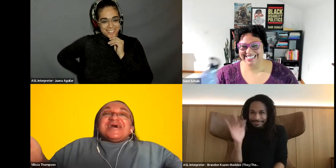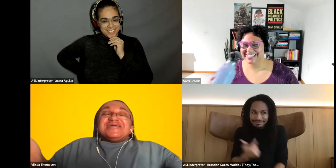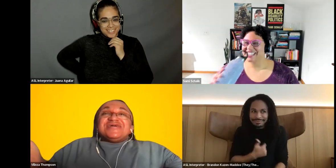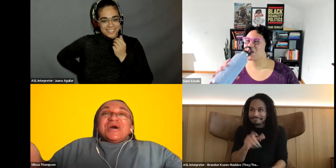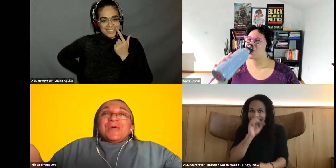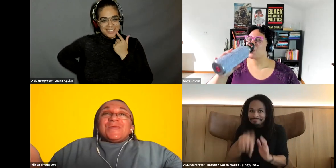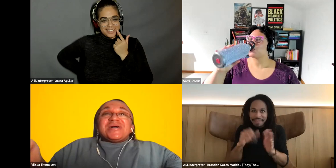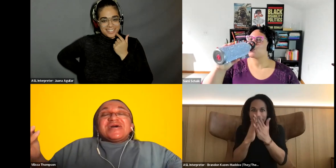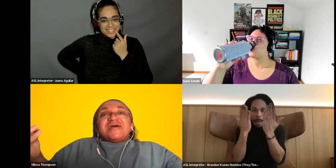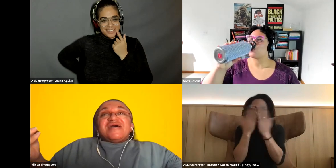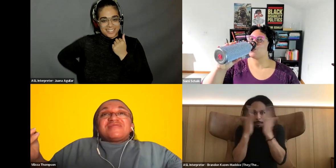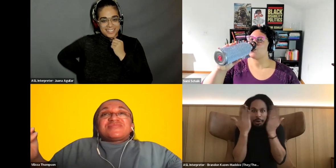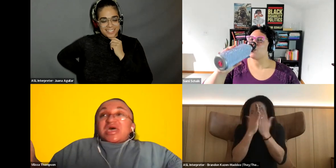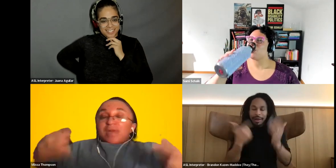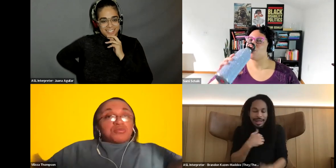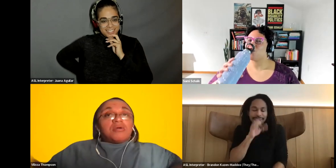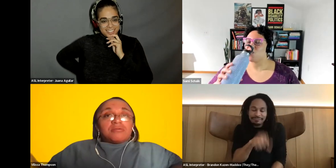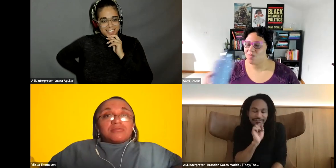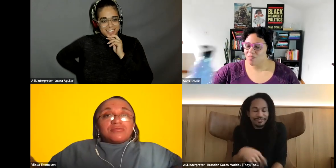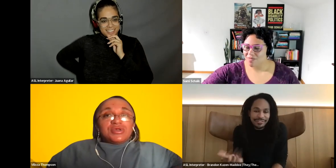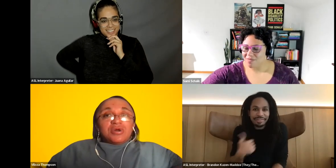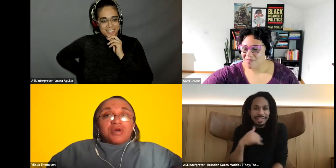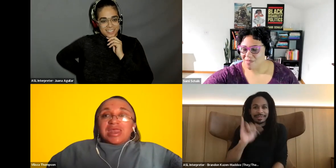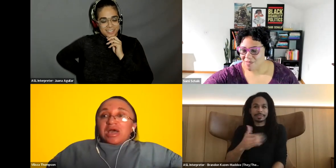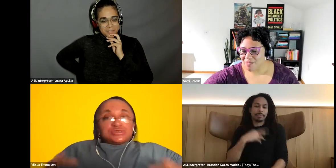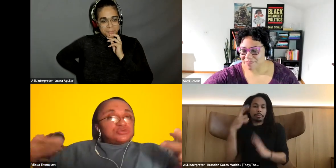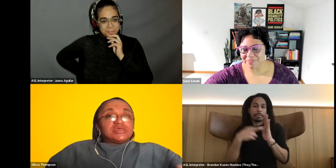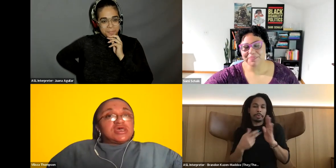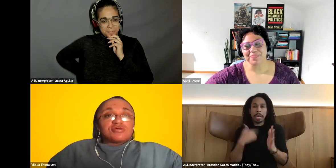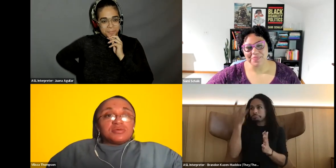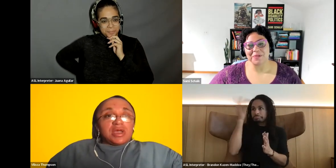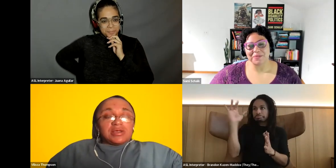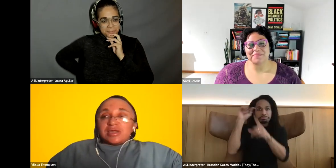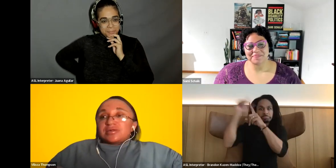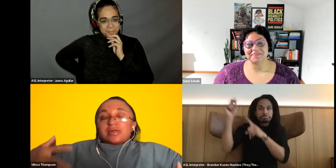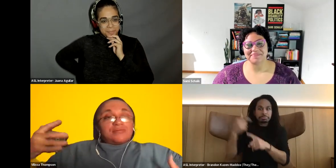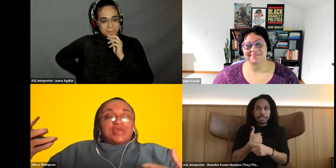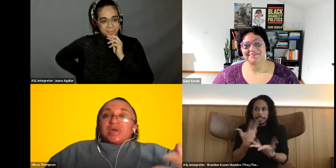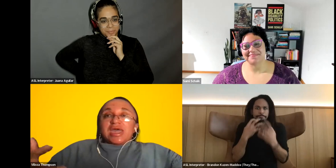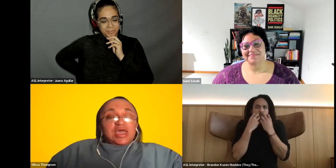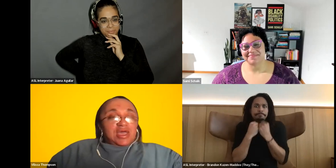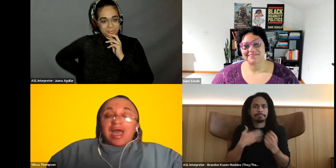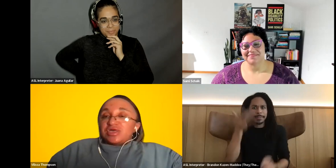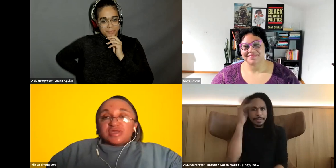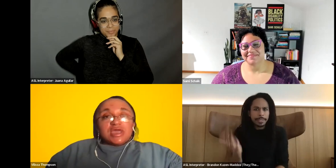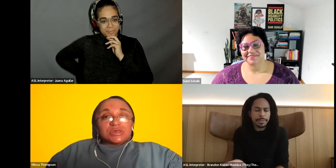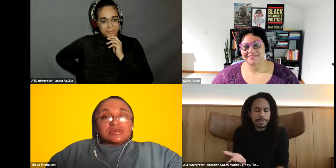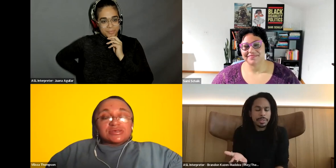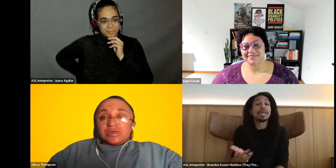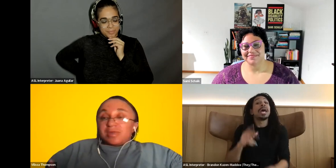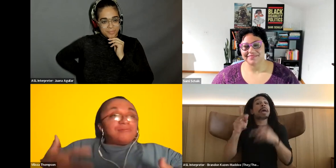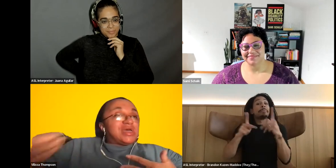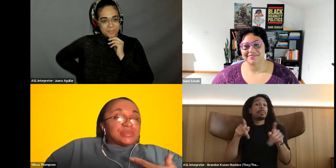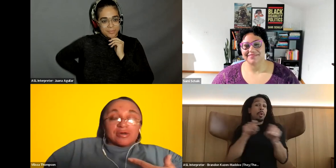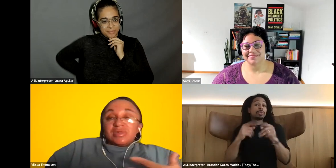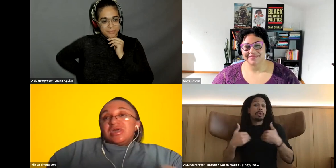Vilissa Thompson: you know. That's my role. you know, and I was treated as sort of a way like people had high expectations, you know, and I met them.